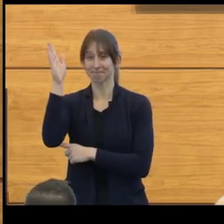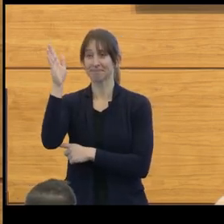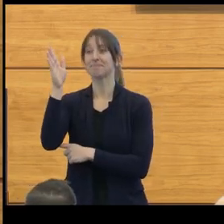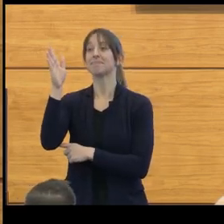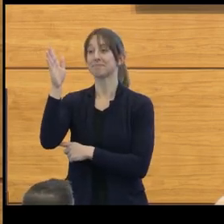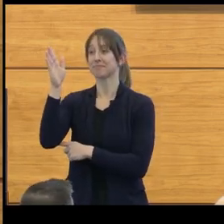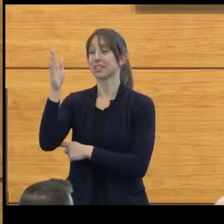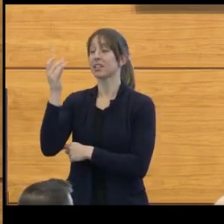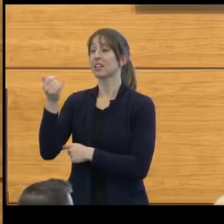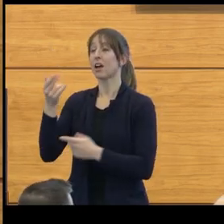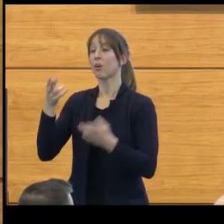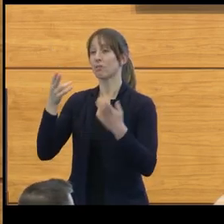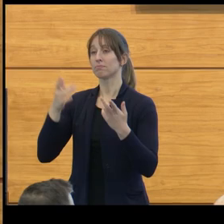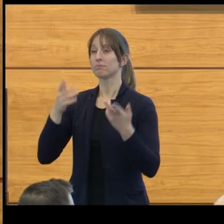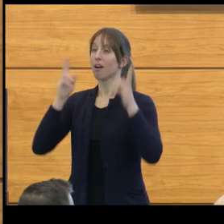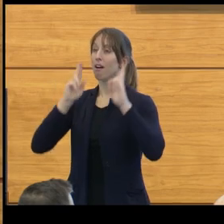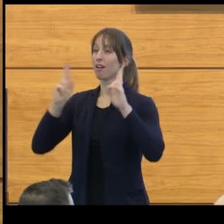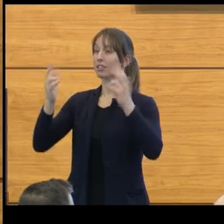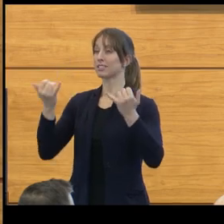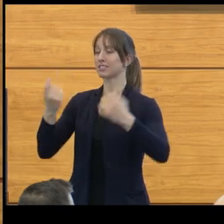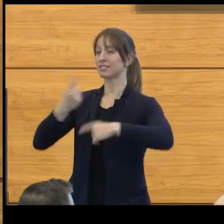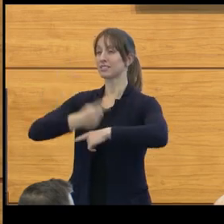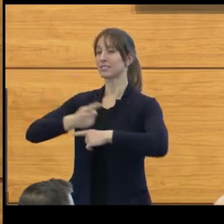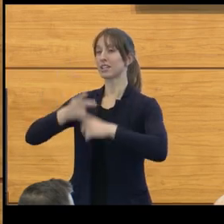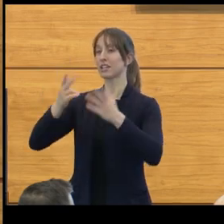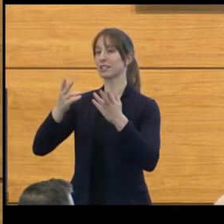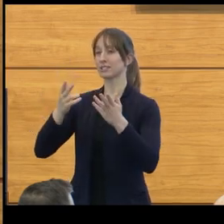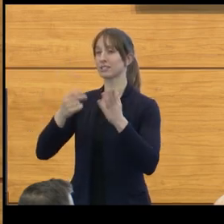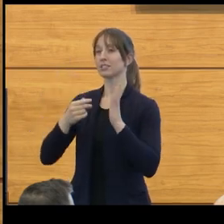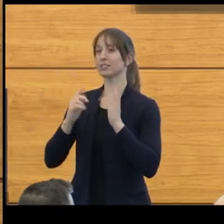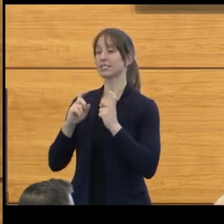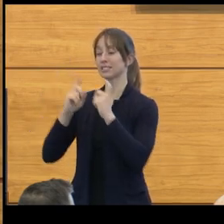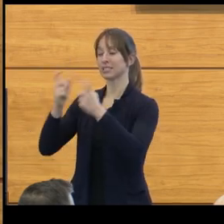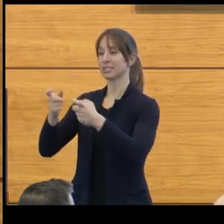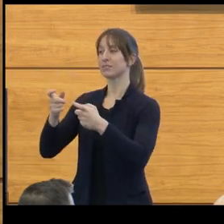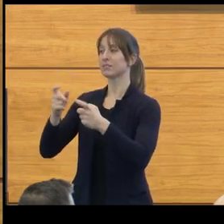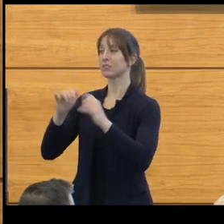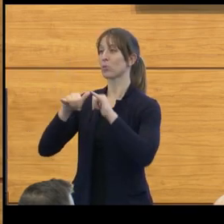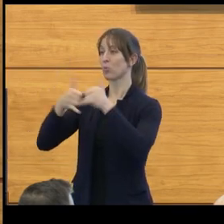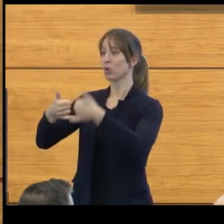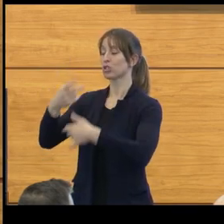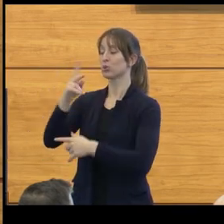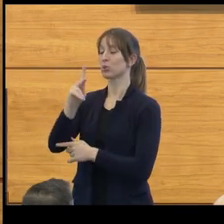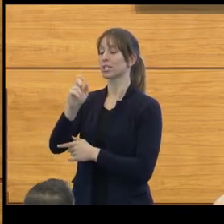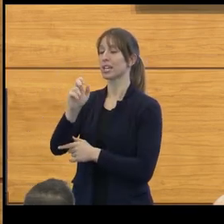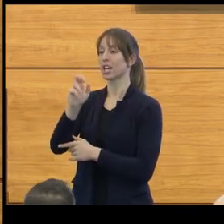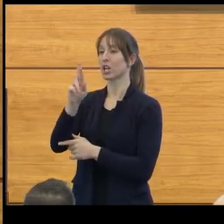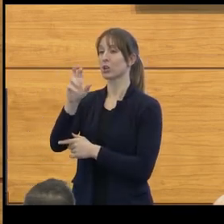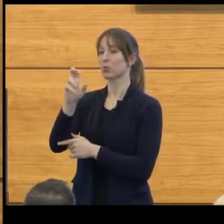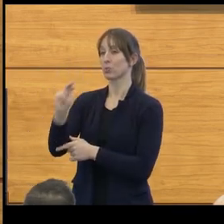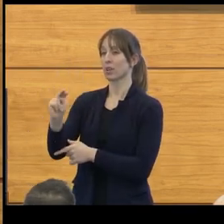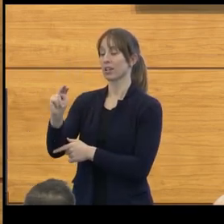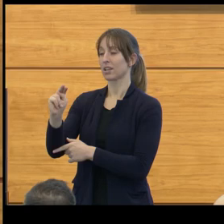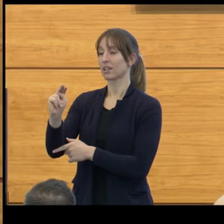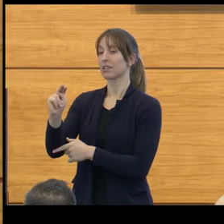It's an honor today to present this award to Professor Karin Muraszko. I invite her to come forward,